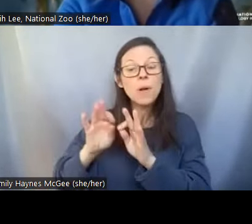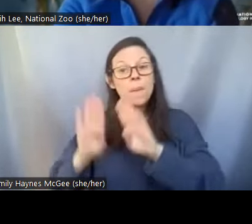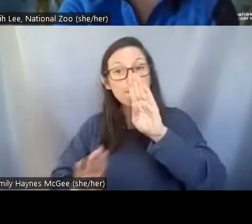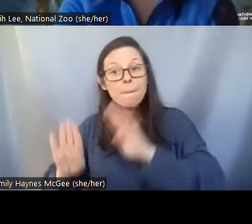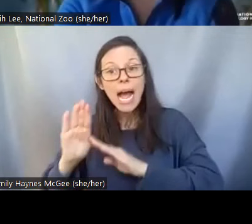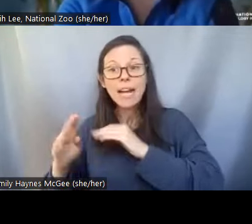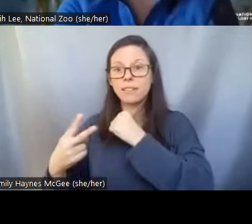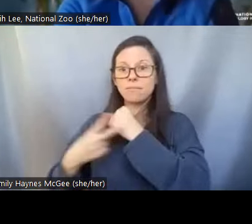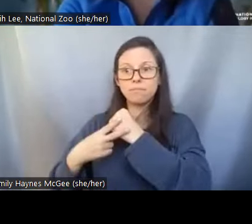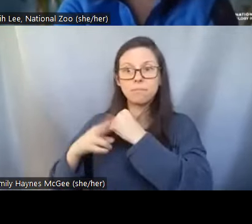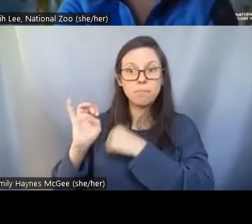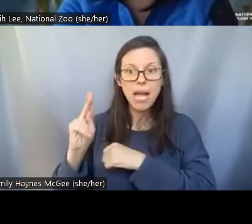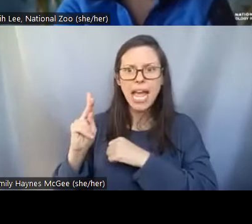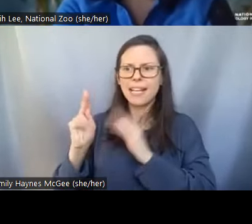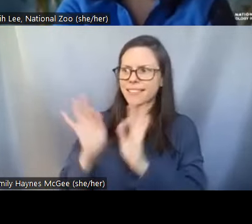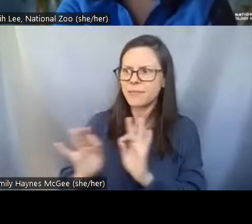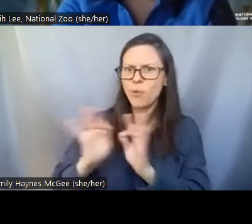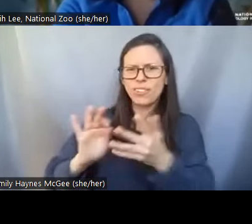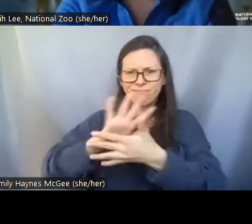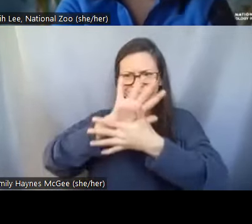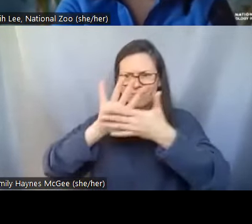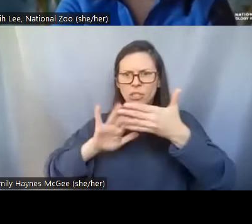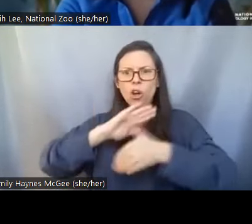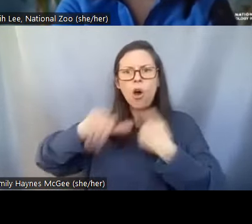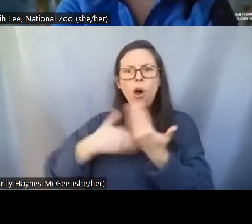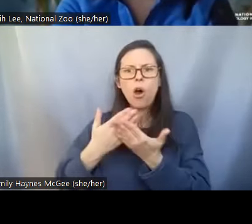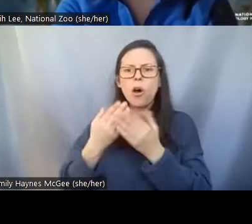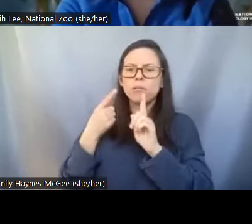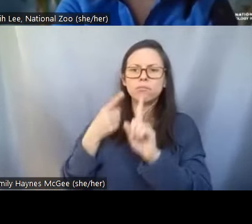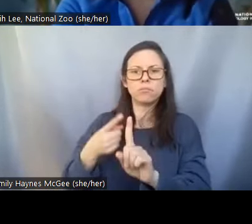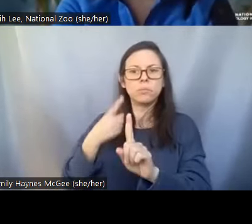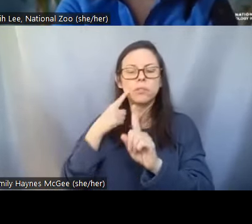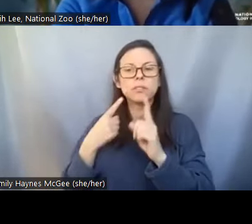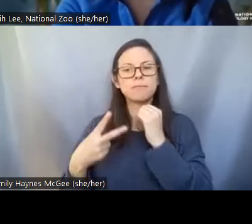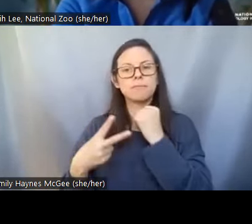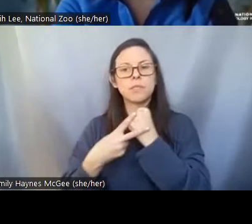the more we learn and understand about an animal's reproduction the more we can help them breed make